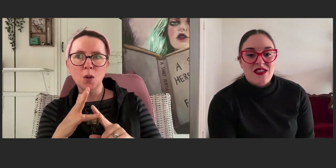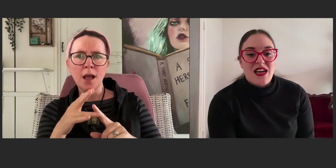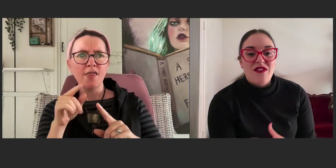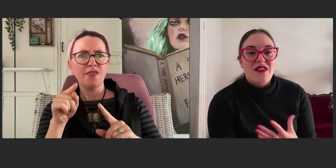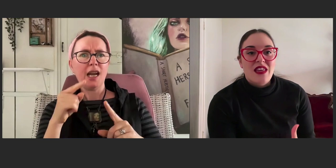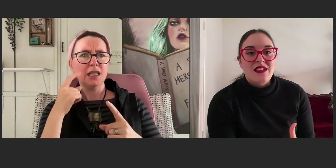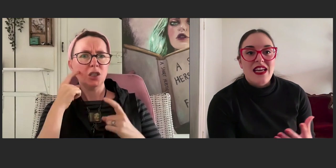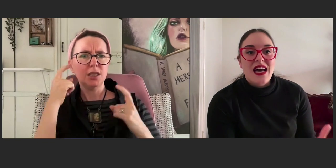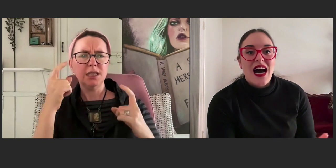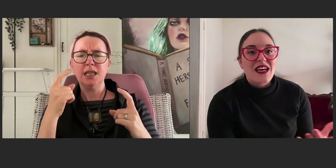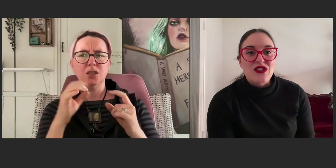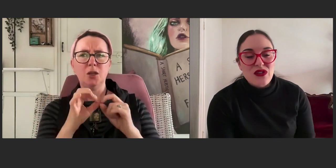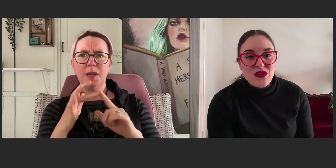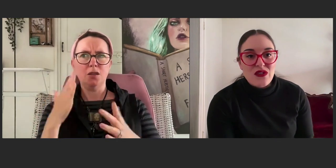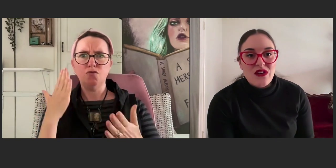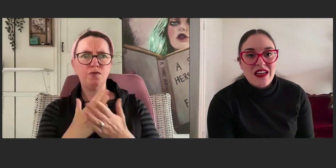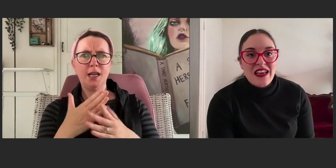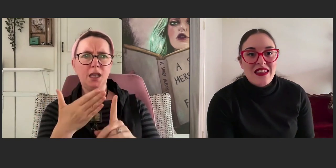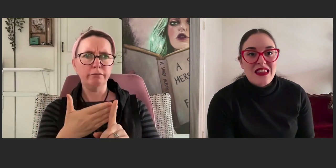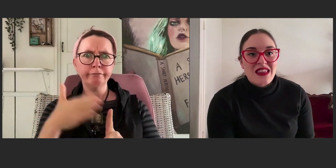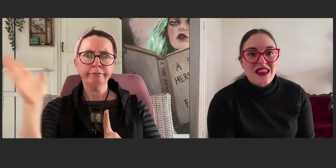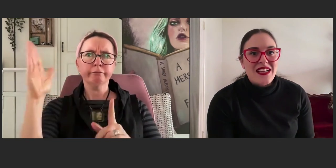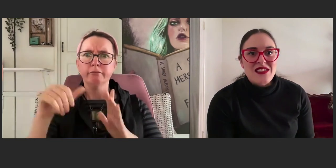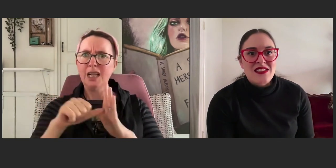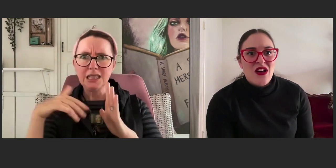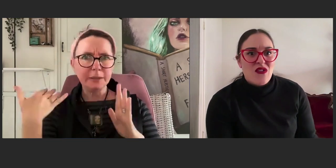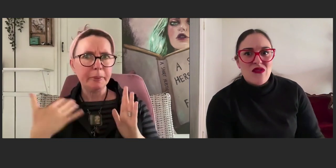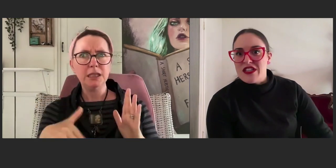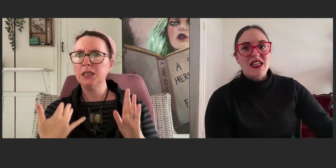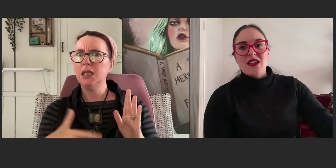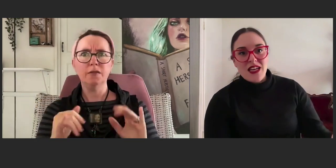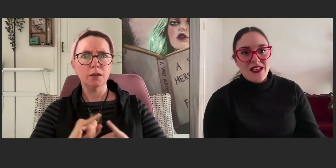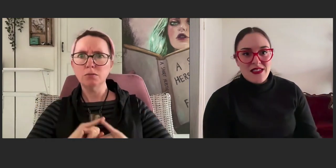to cover the things they can't do, that's ridiculous.